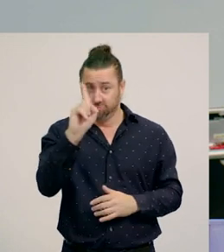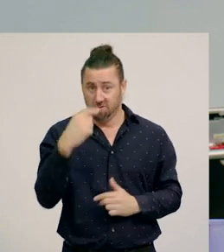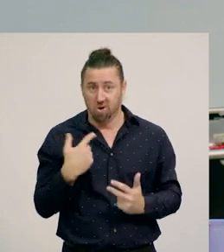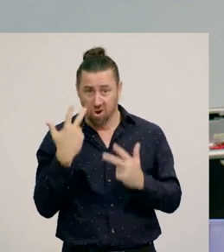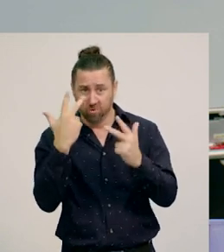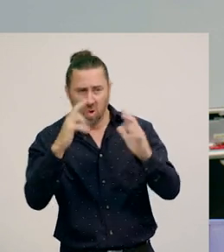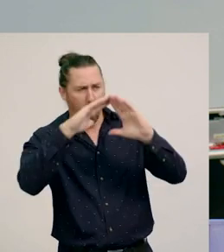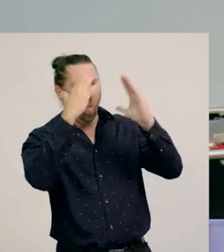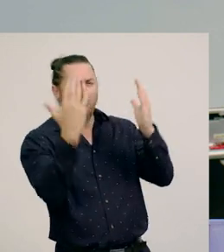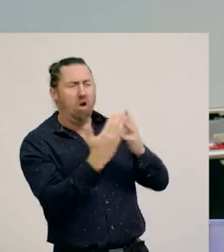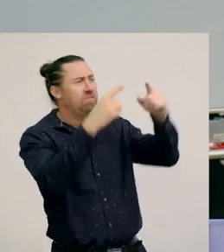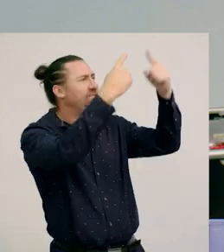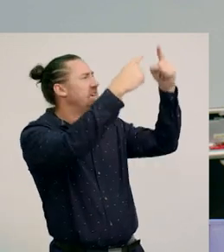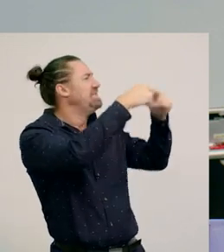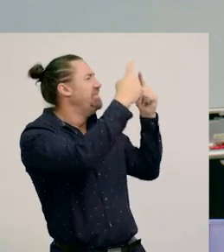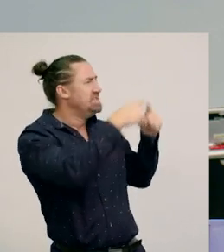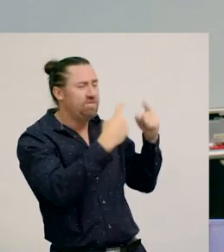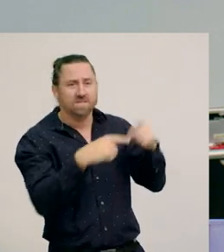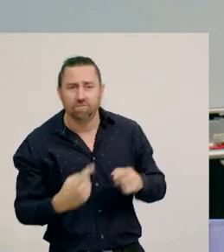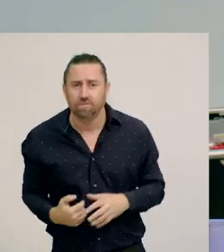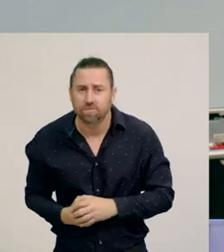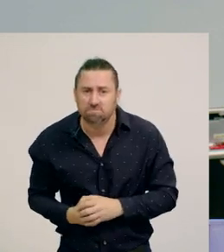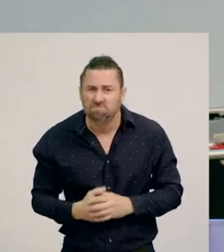Do you have some balls at your place? Maybe you have different types.